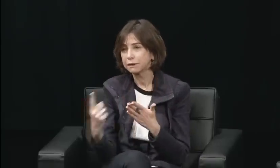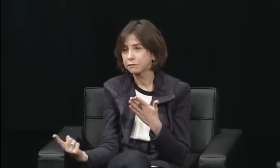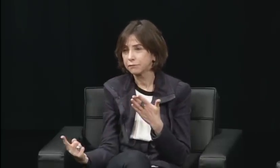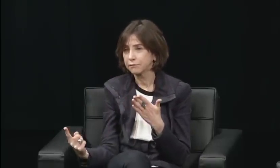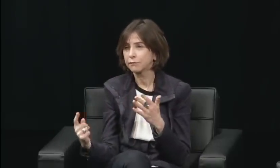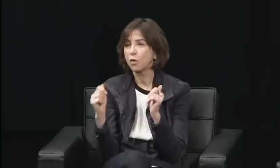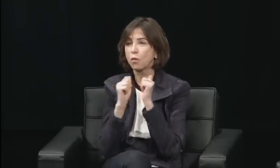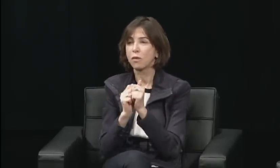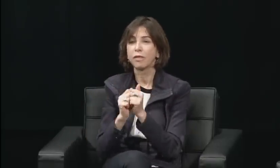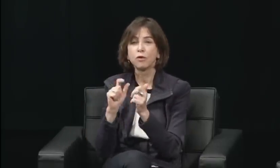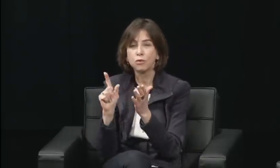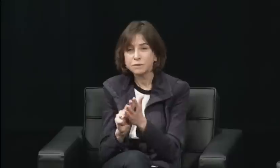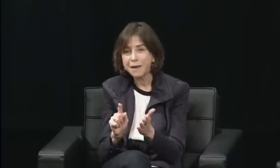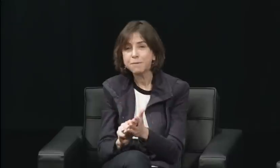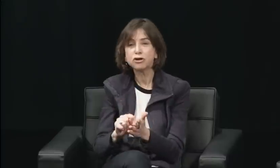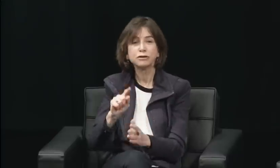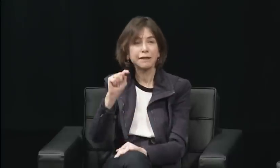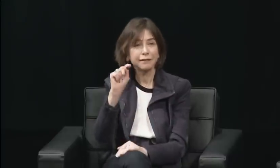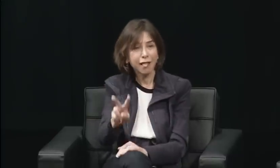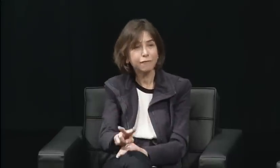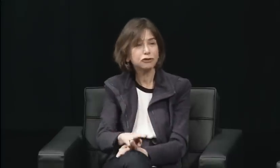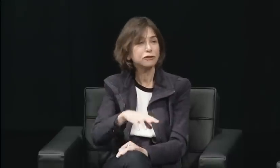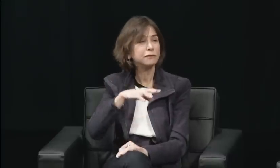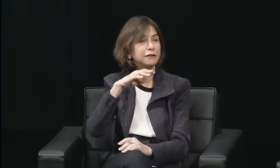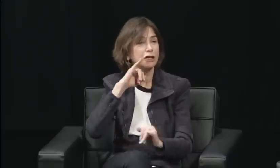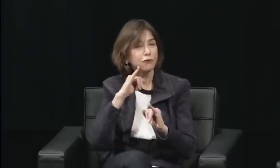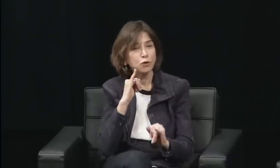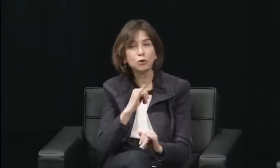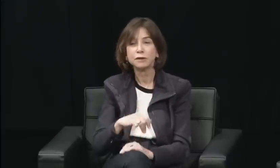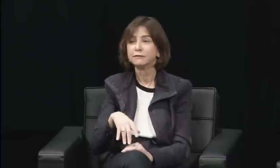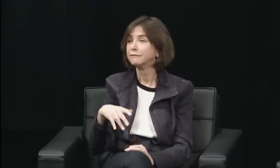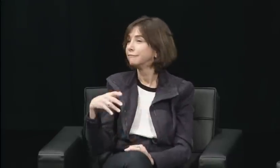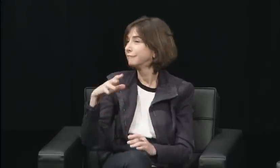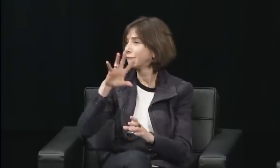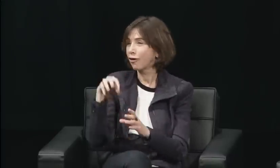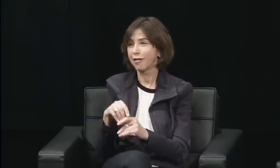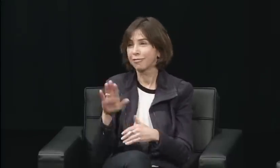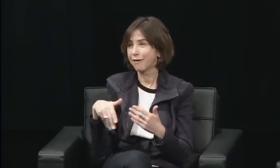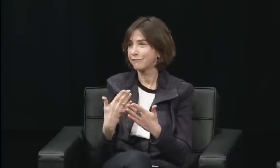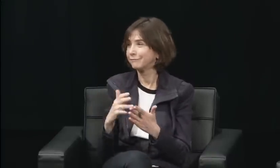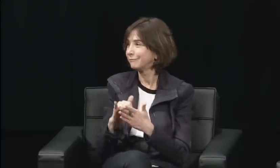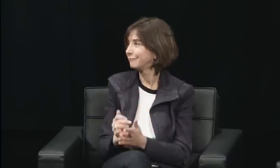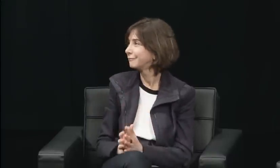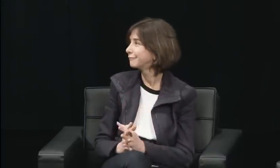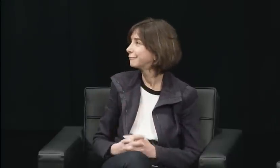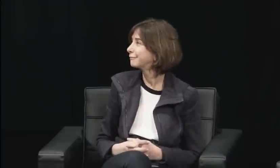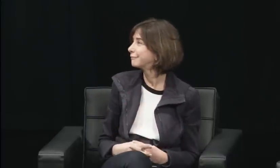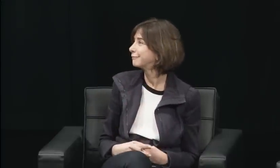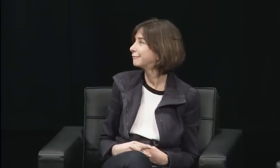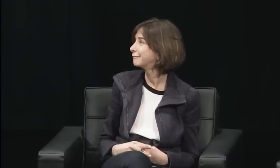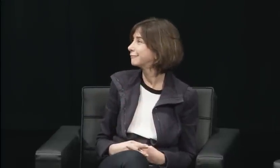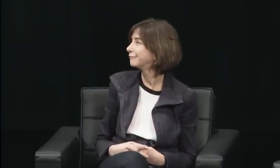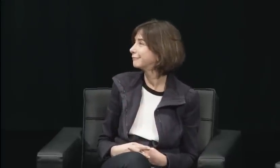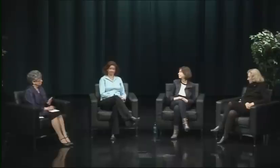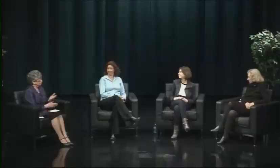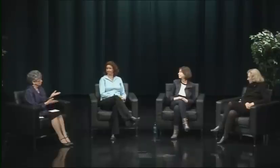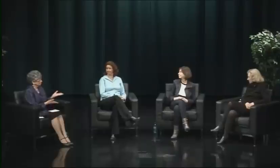and there were all kinds of comments going out from the campus and there was no coordination. They didn't know how to use media at the time.